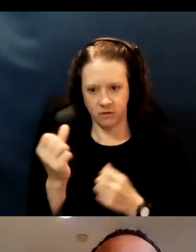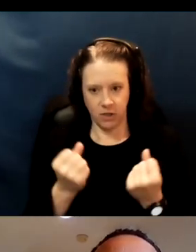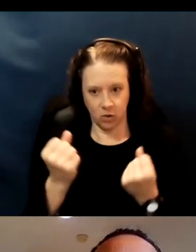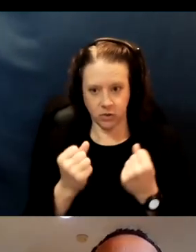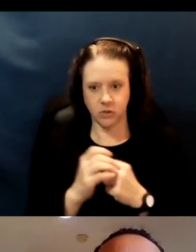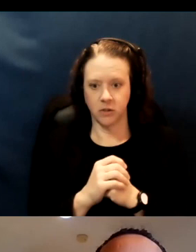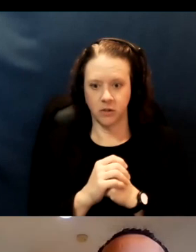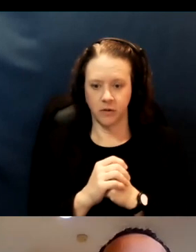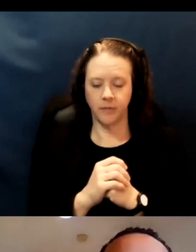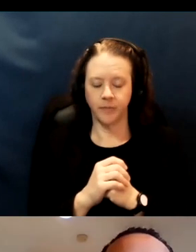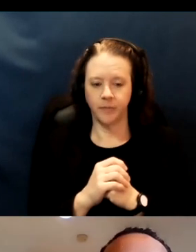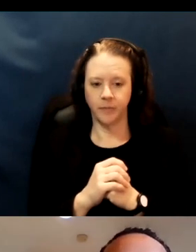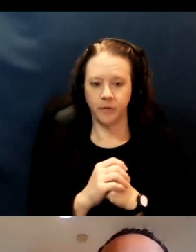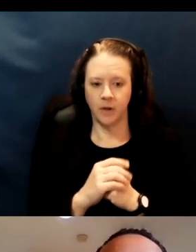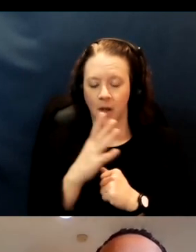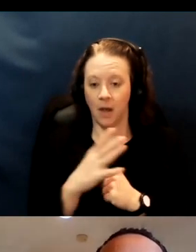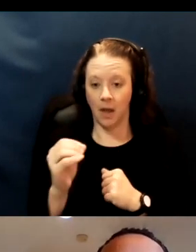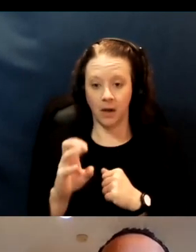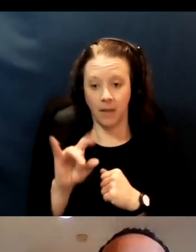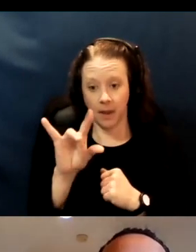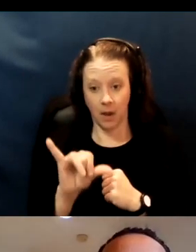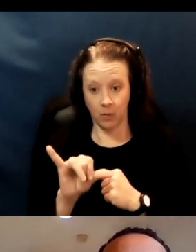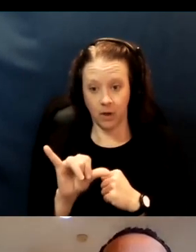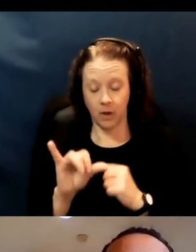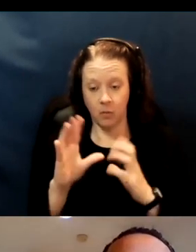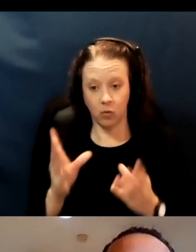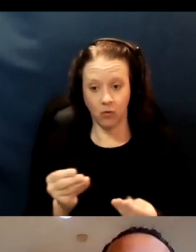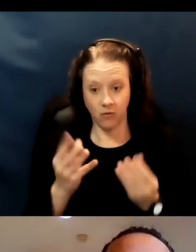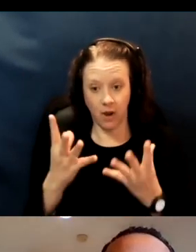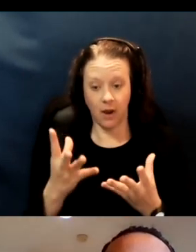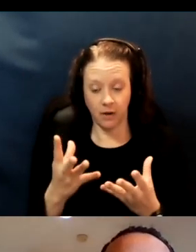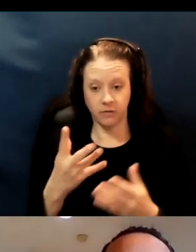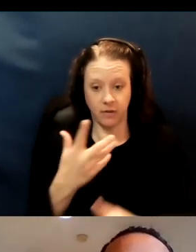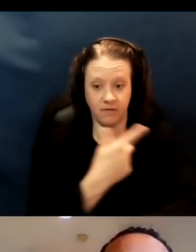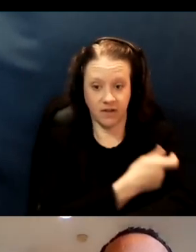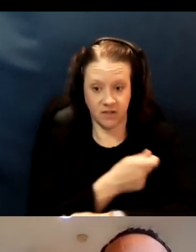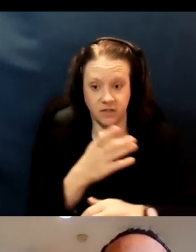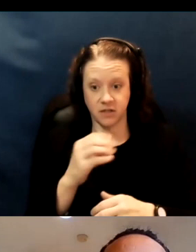And the county provides the the vaccines and the pharmacy partnership.